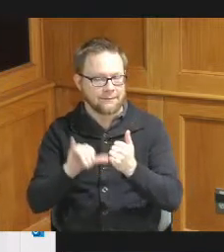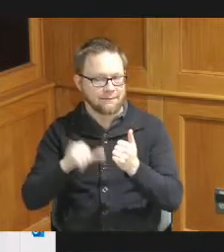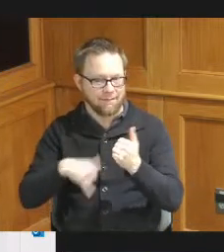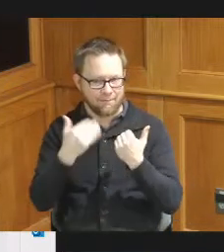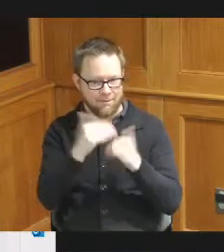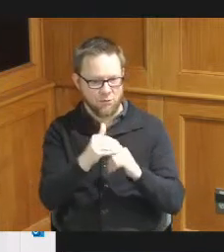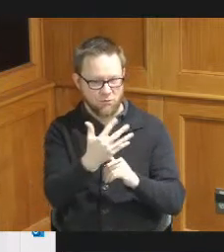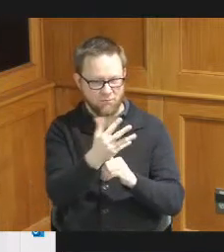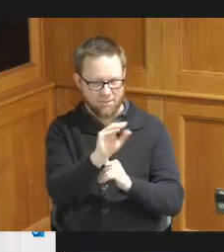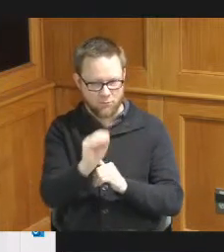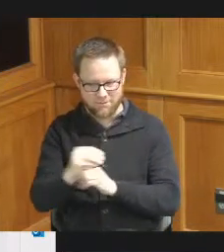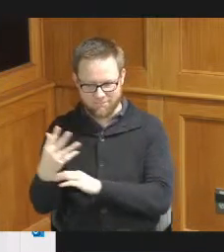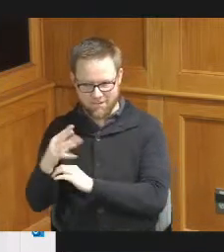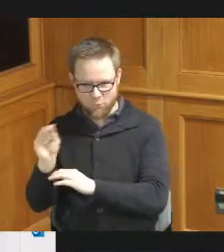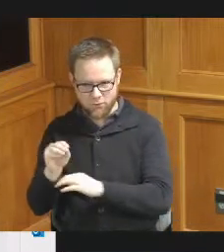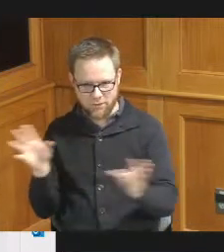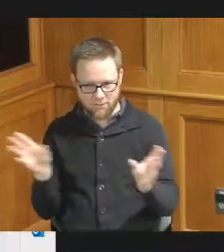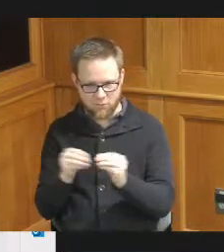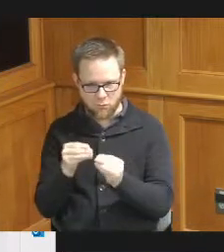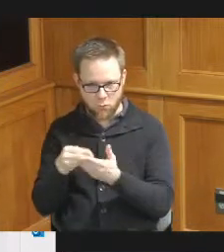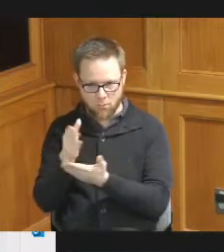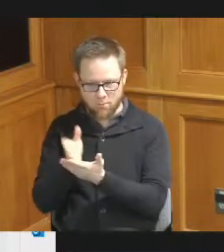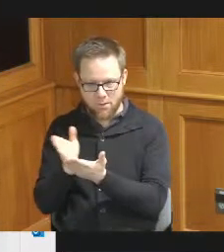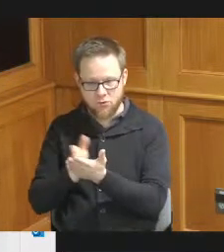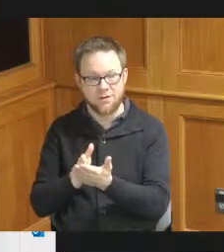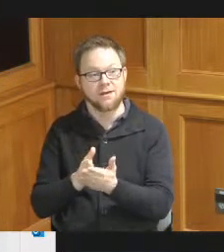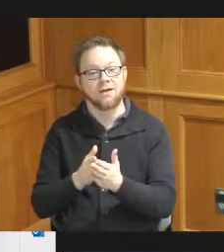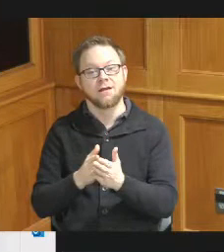and then Administration and planning has a cap of 15 percent